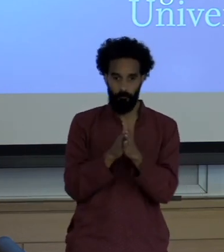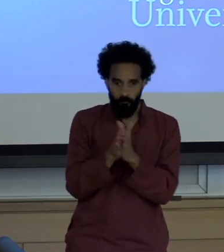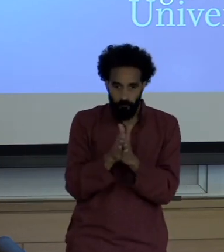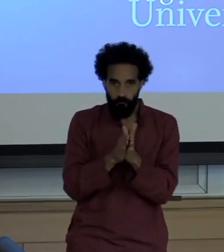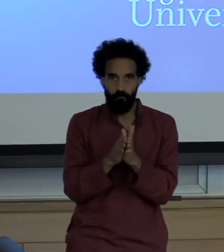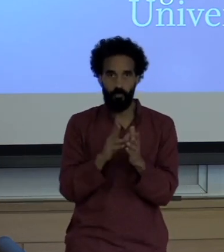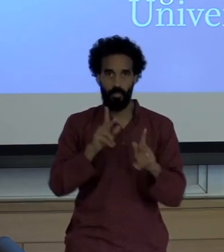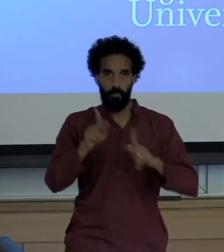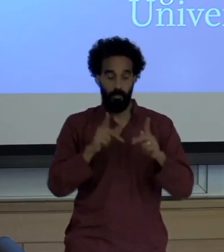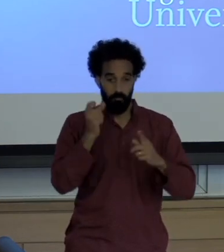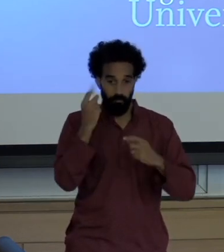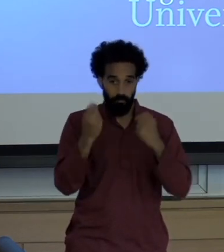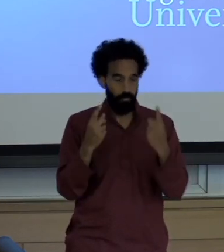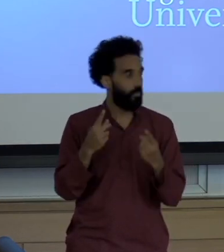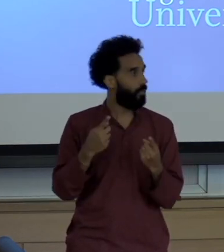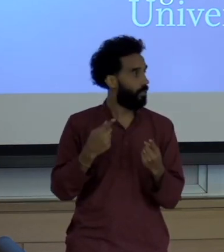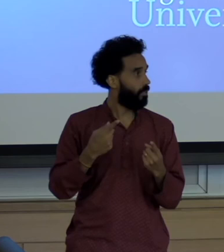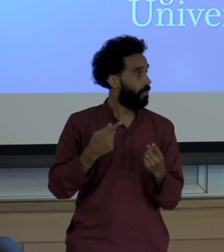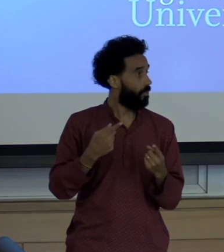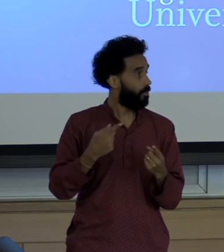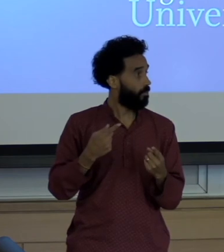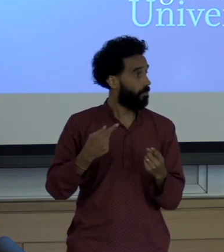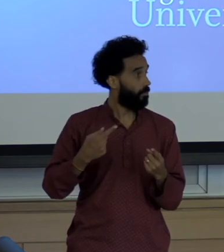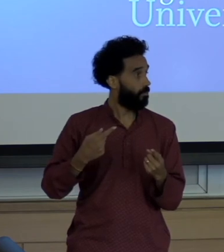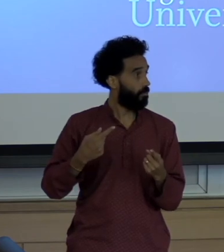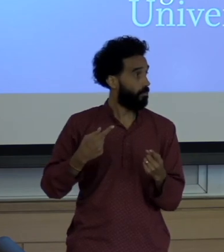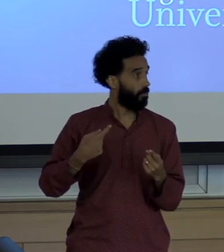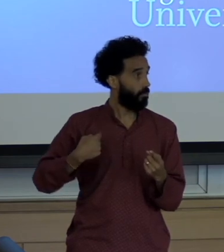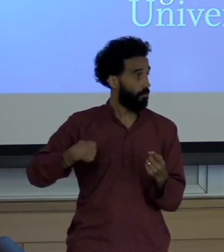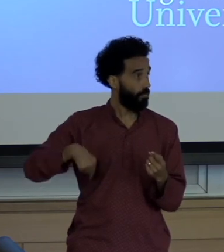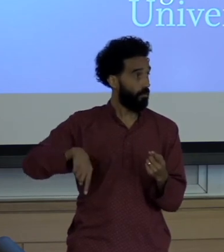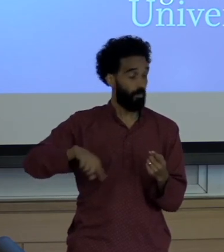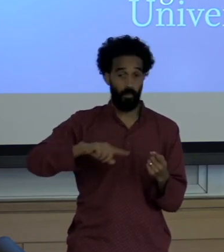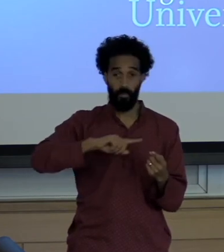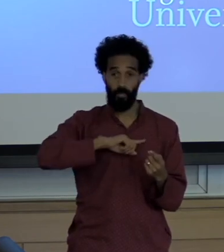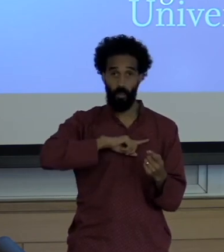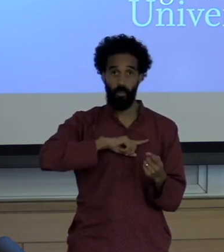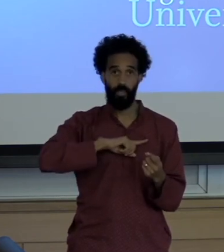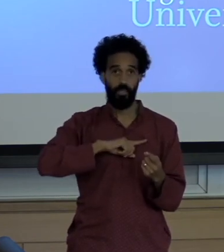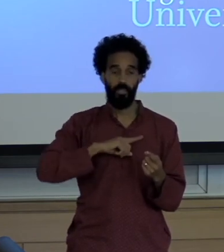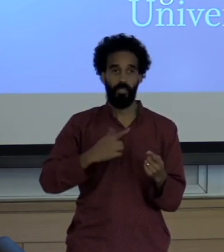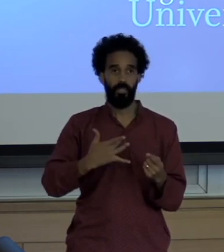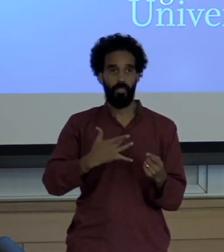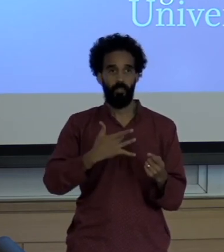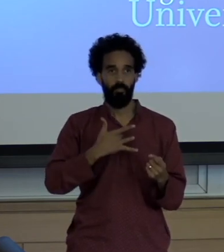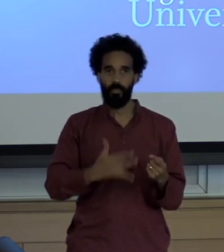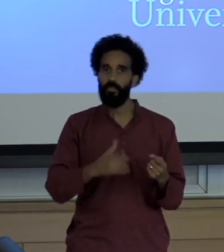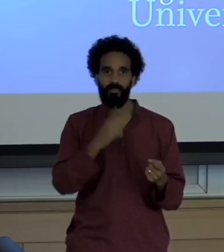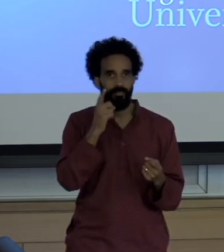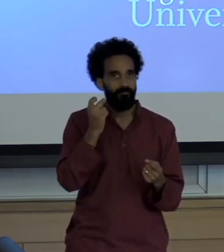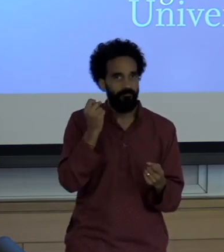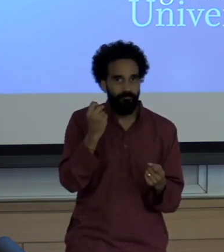Migrants, we think we came here to modernize. We want cars, homes, eat more meats